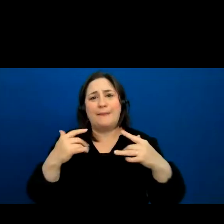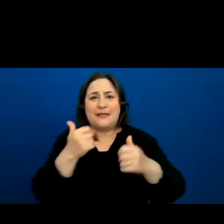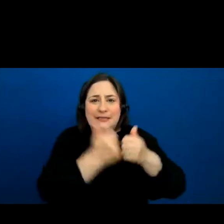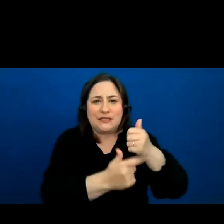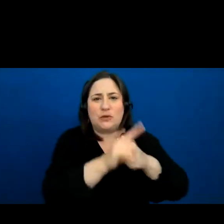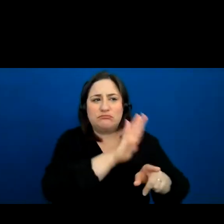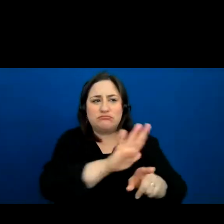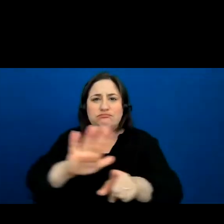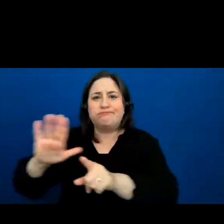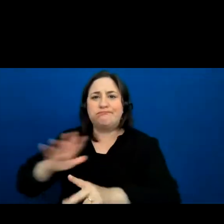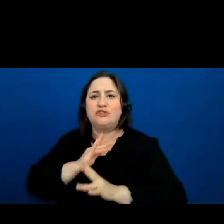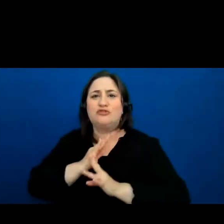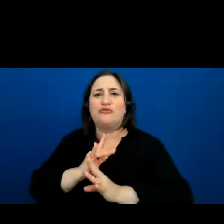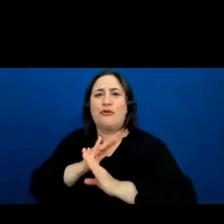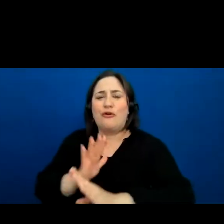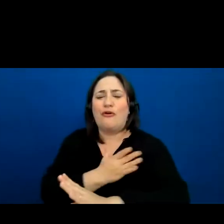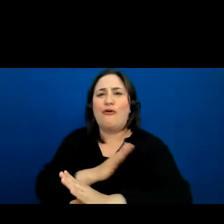in hopes that it would bring Chief Black Bear back to life.